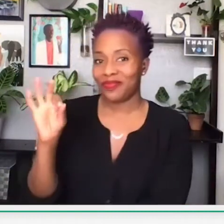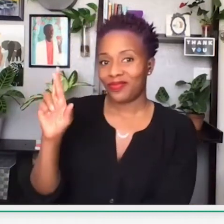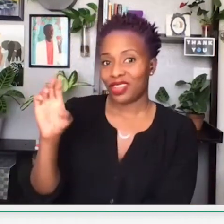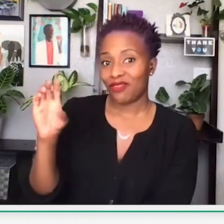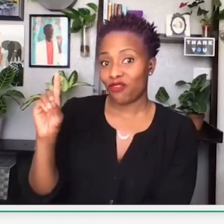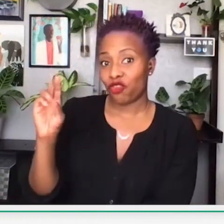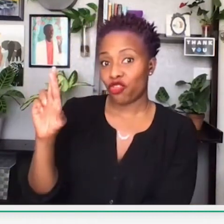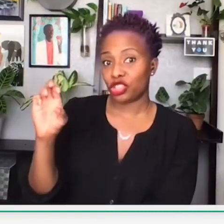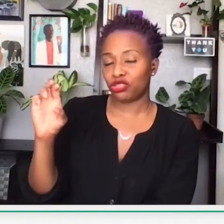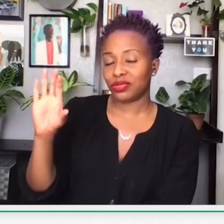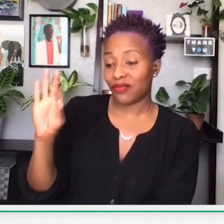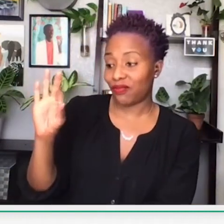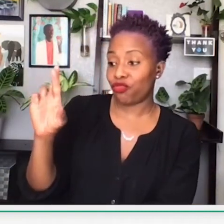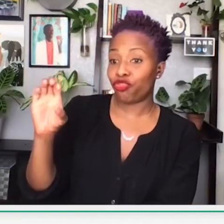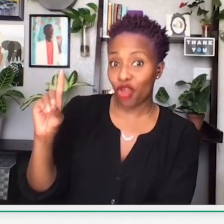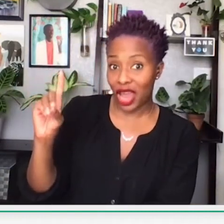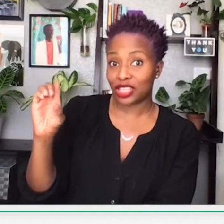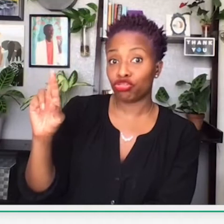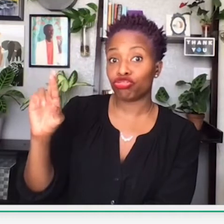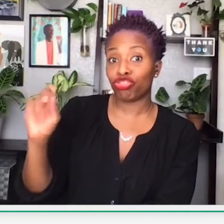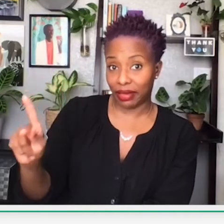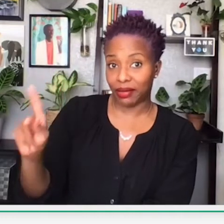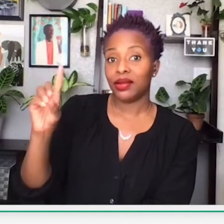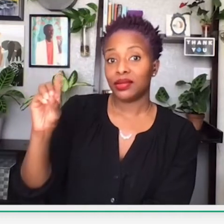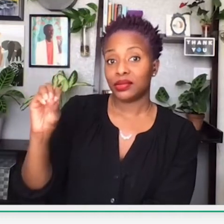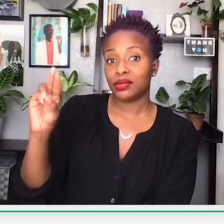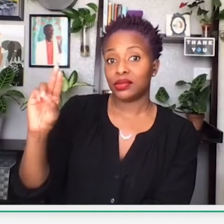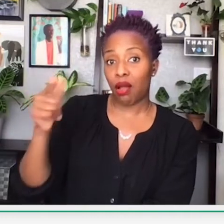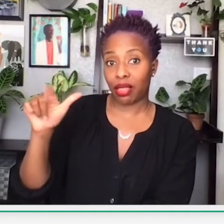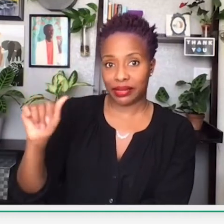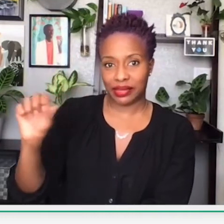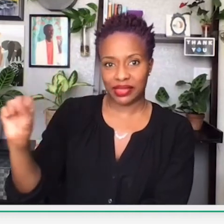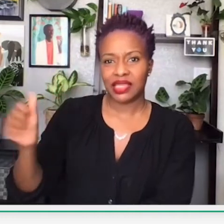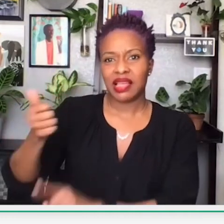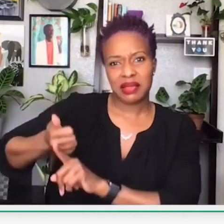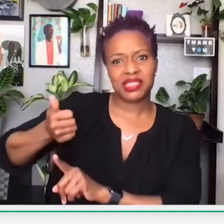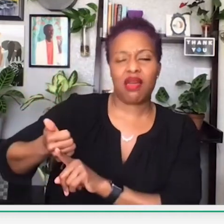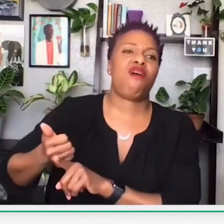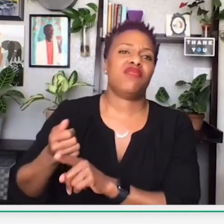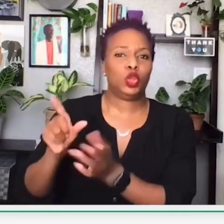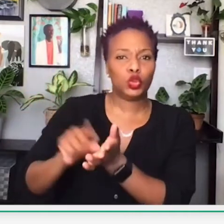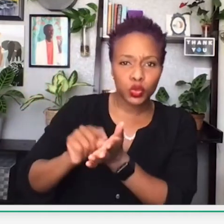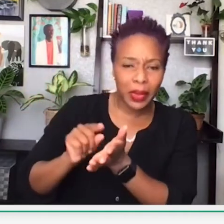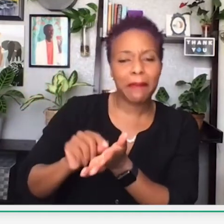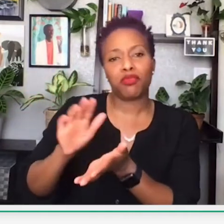a little bit of income. And Frederick Douglass, himself,